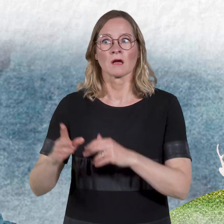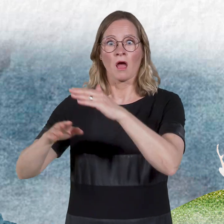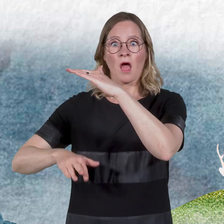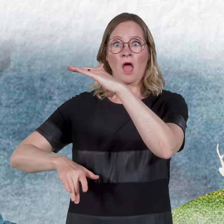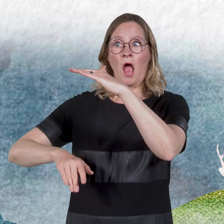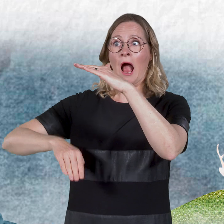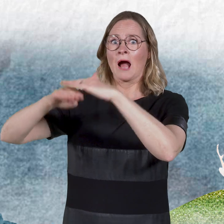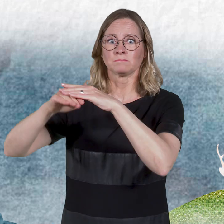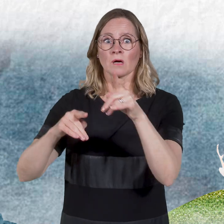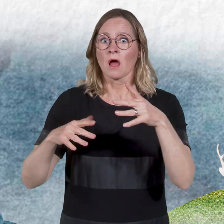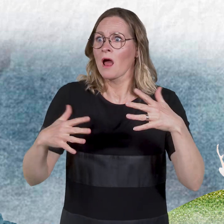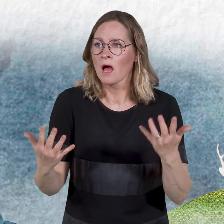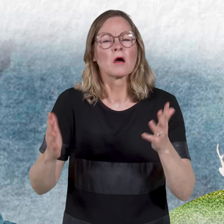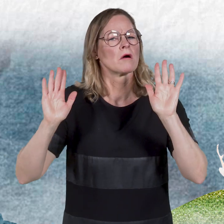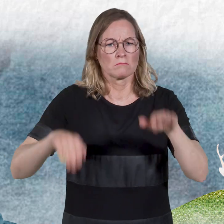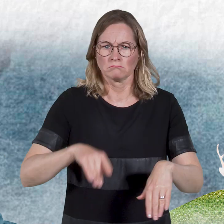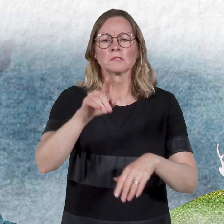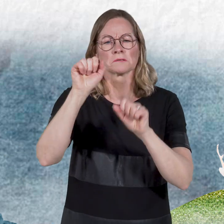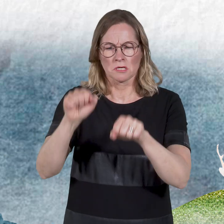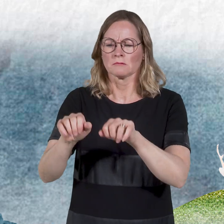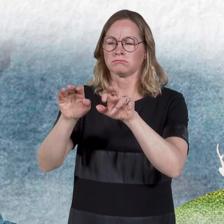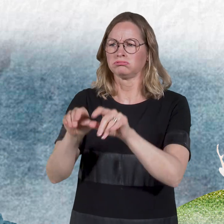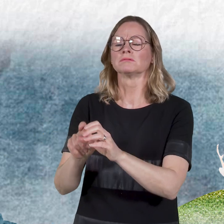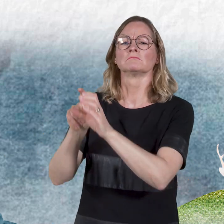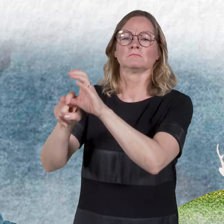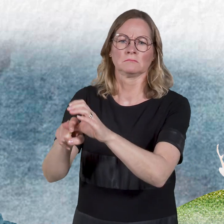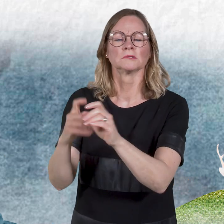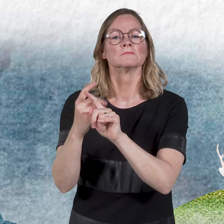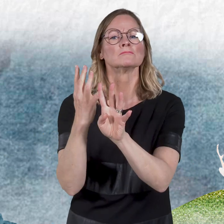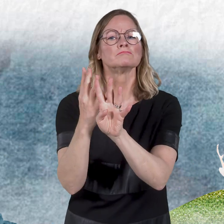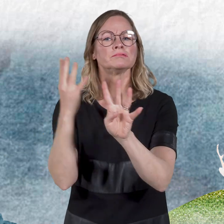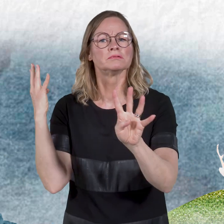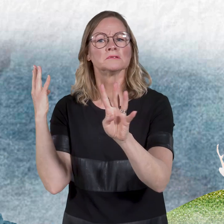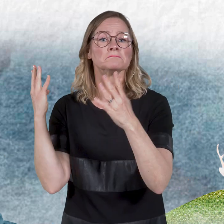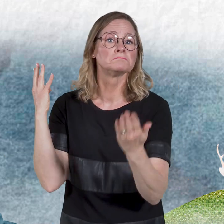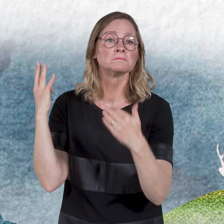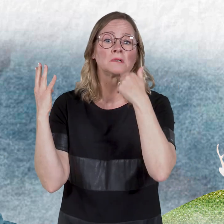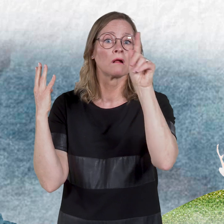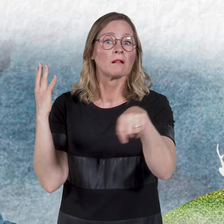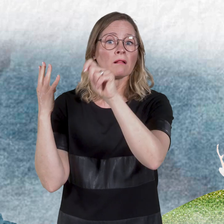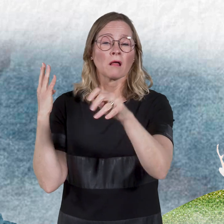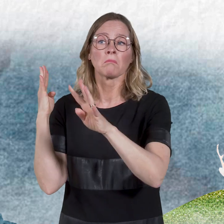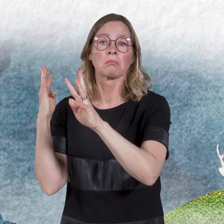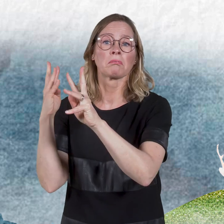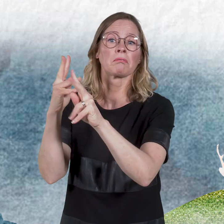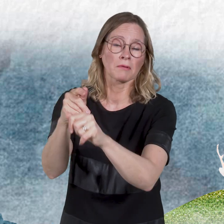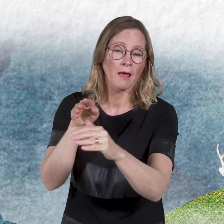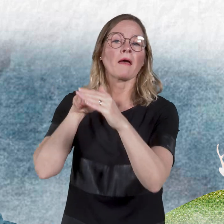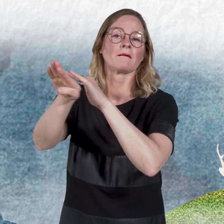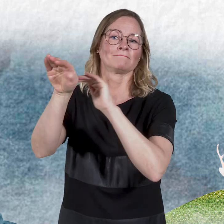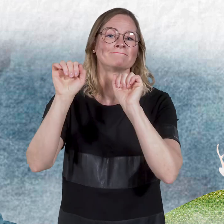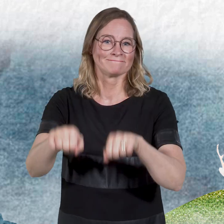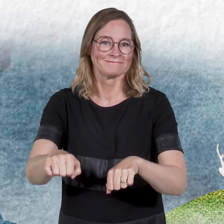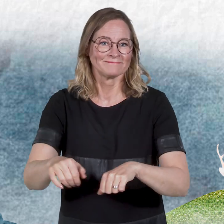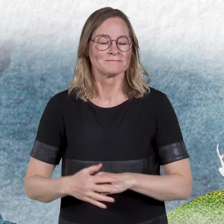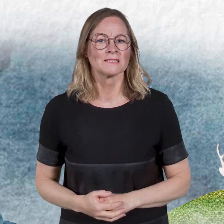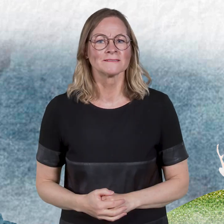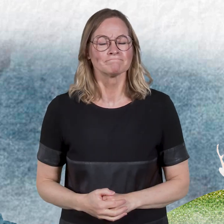If the event is full, you can register on the waiting list.